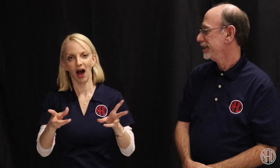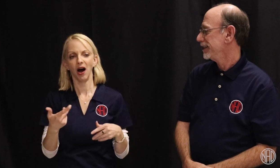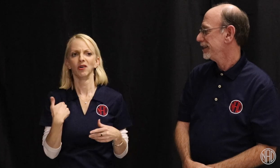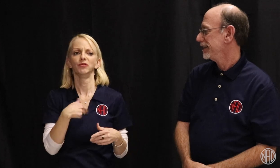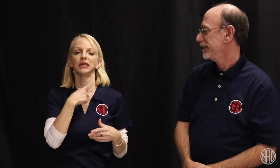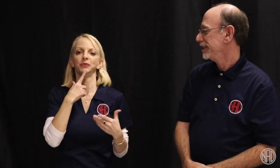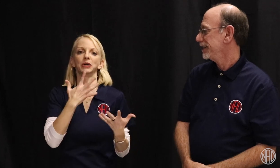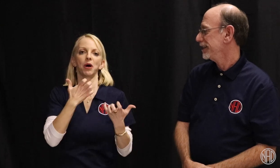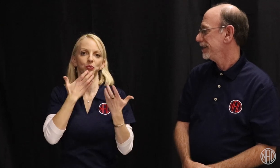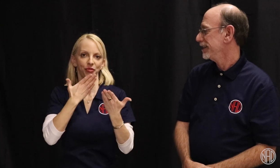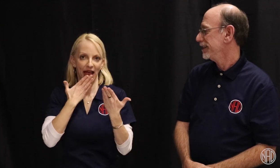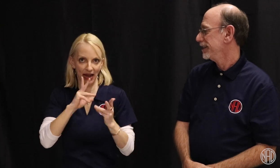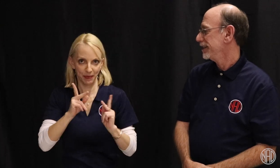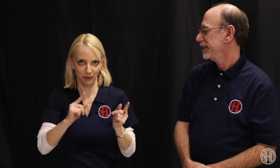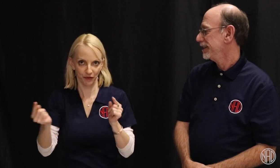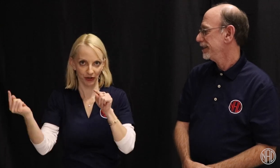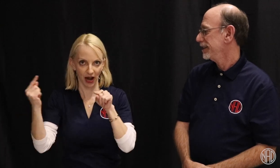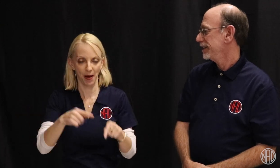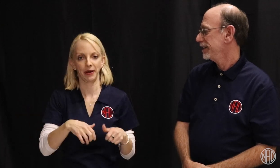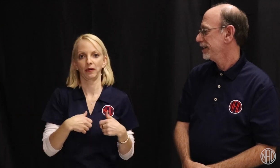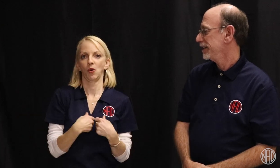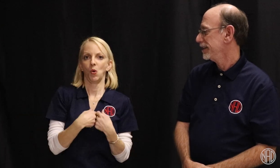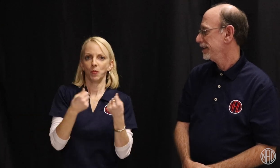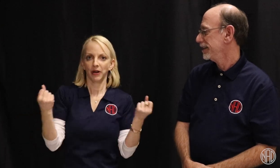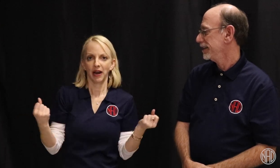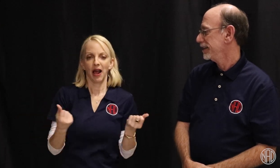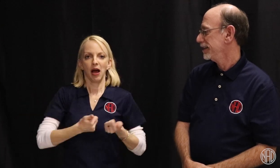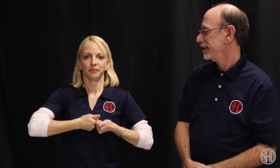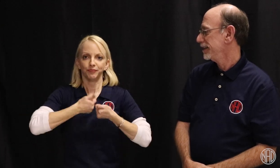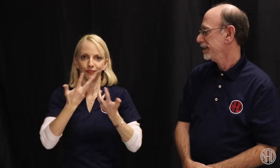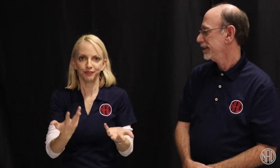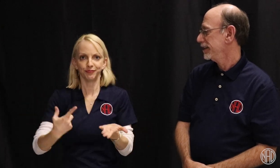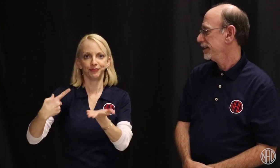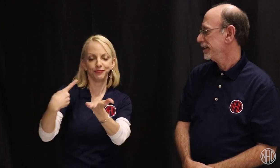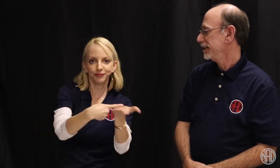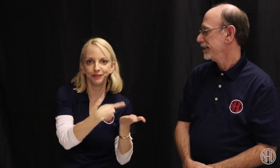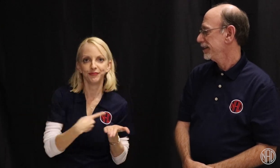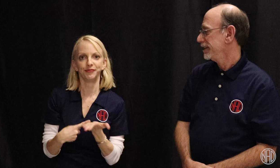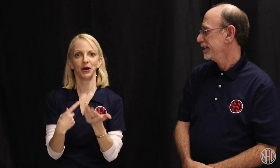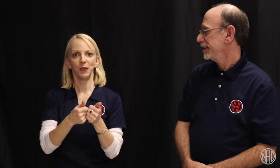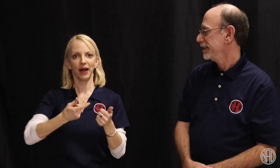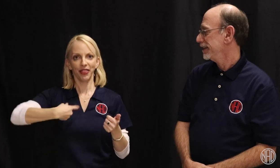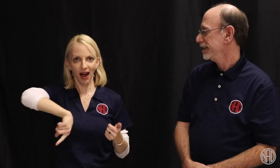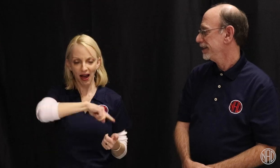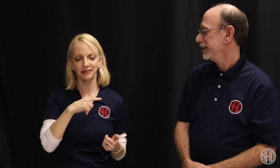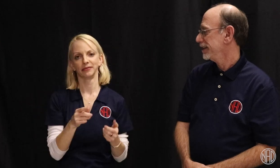We really want to thank everyone for coming and sharing their personal experiences and concerns with us.